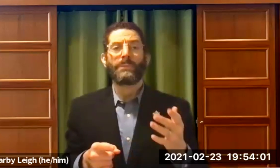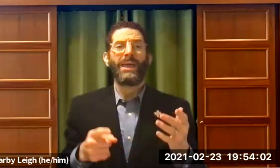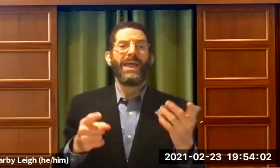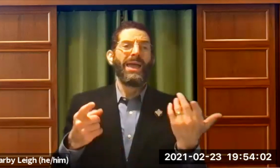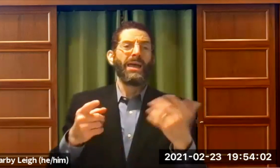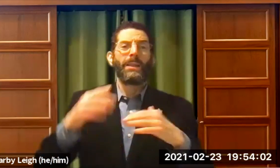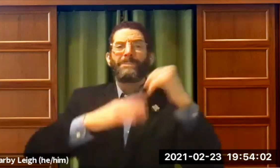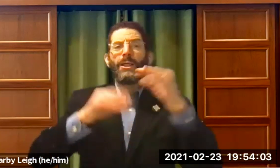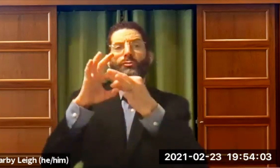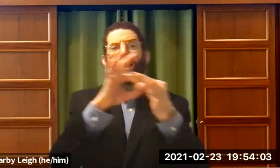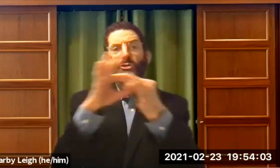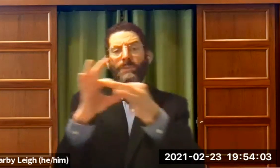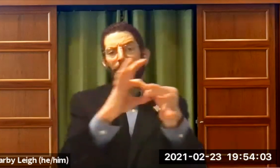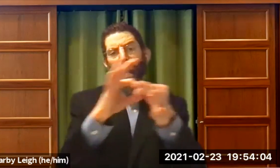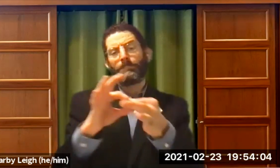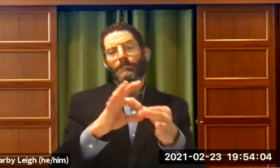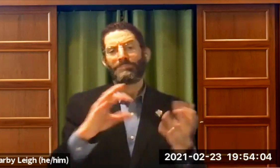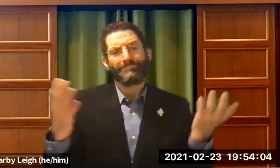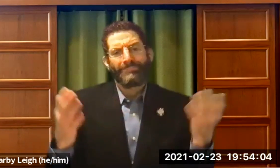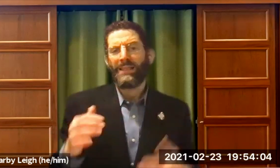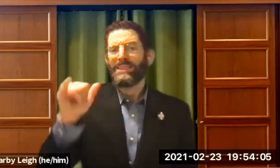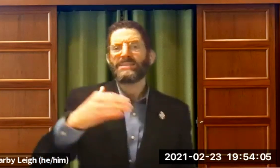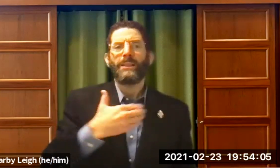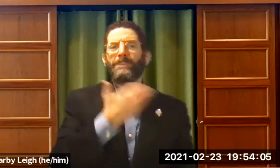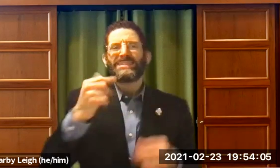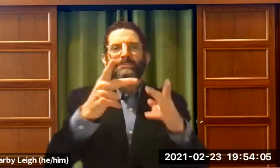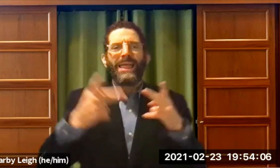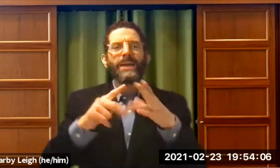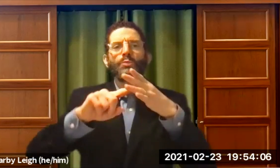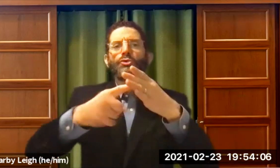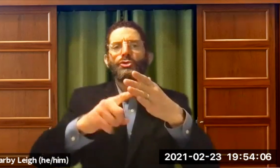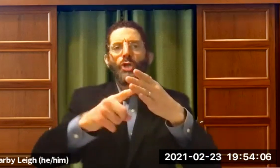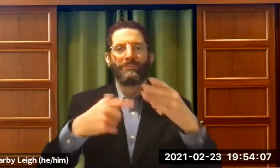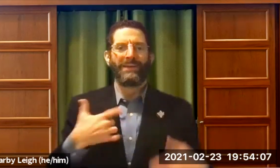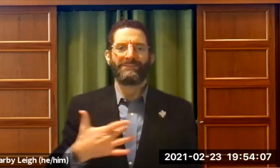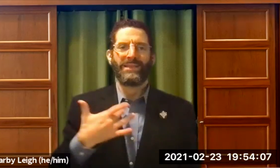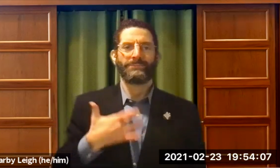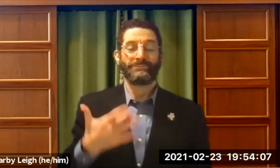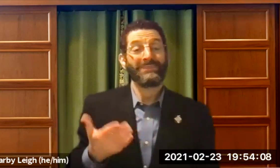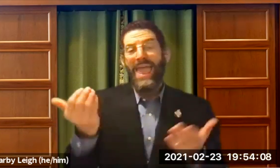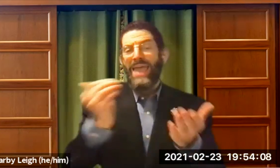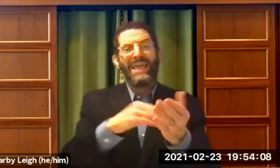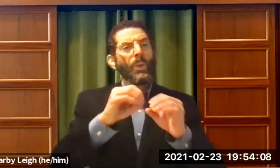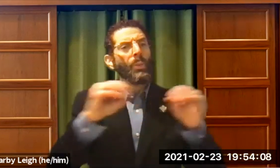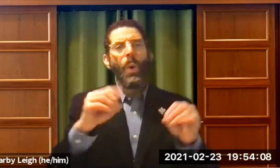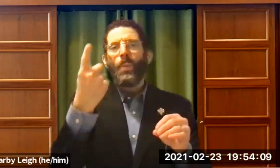access to the synagogue and will allow you to build a relationship . That's the place to start, I think.